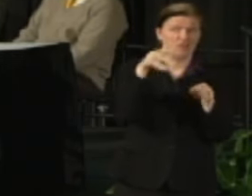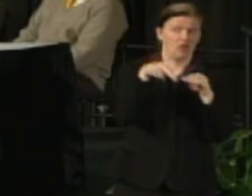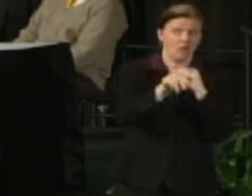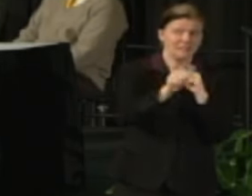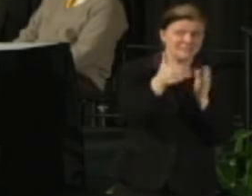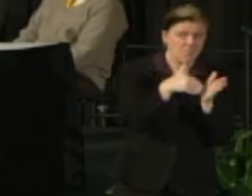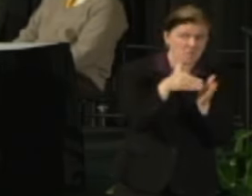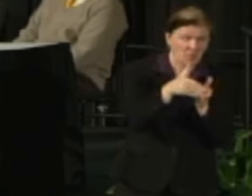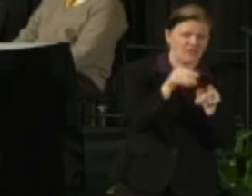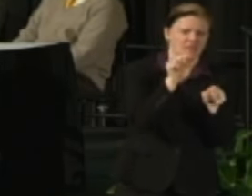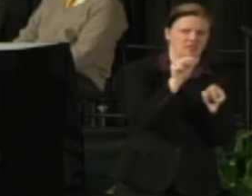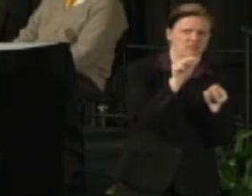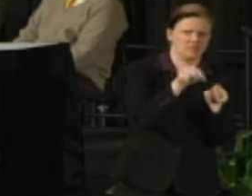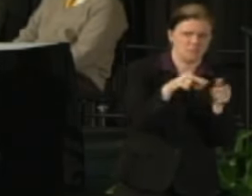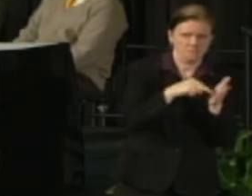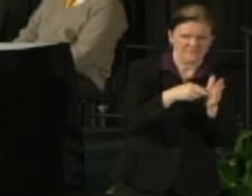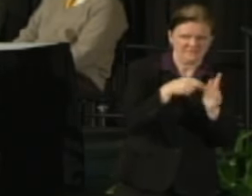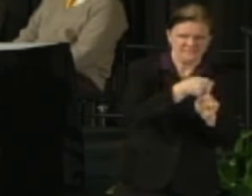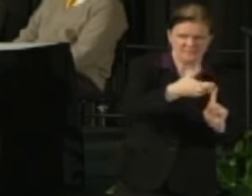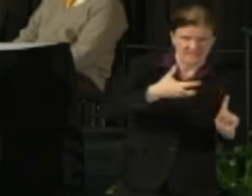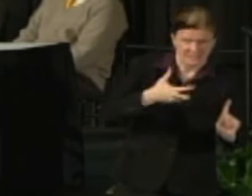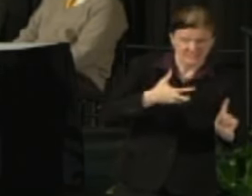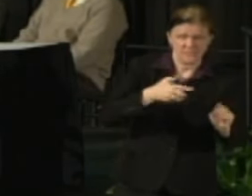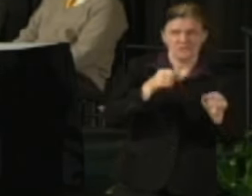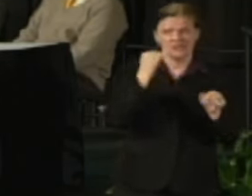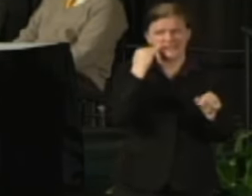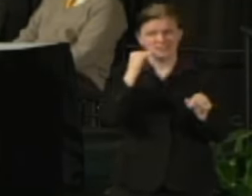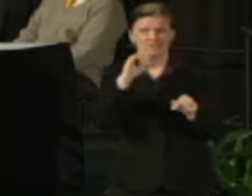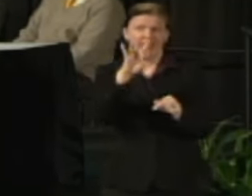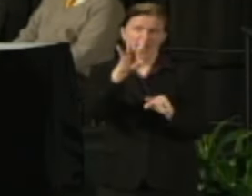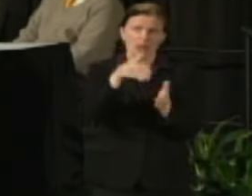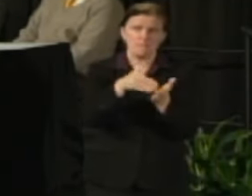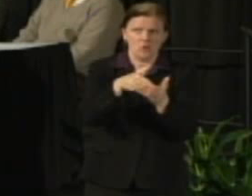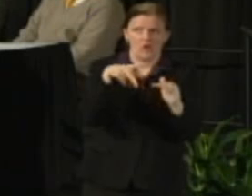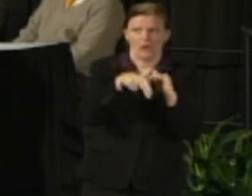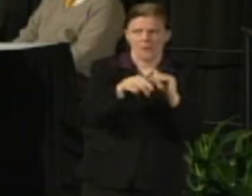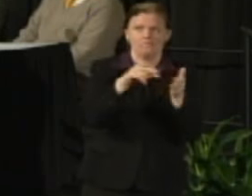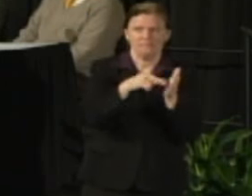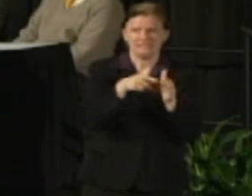We're talking about July first, four and a half months away we're going to have a cut. We don't know what.